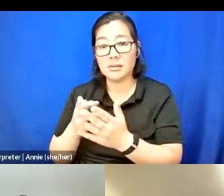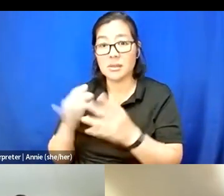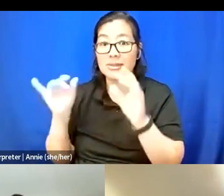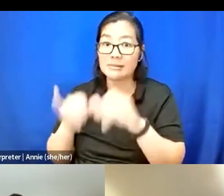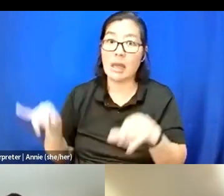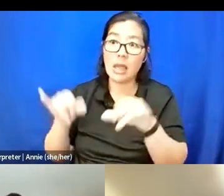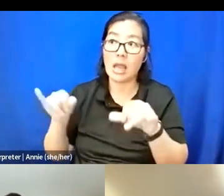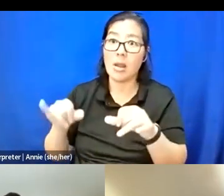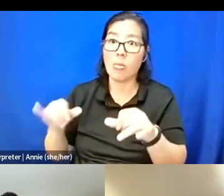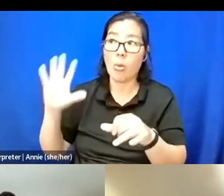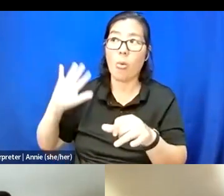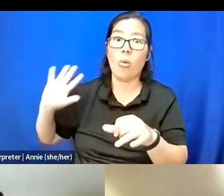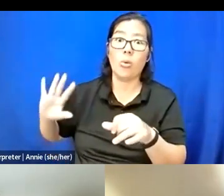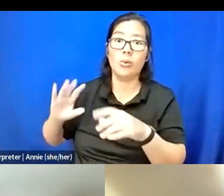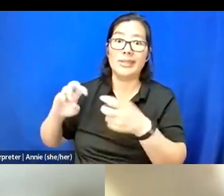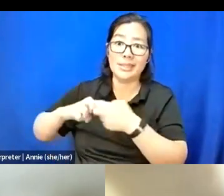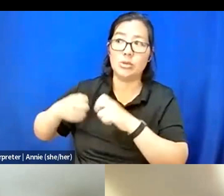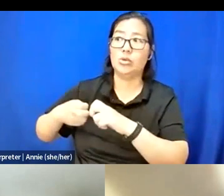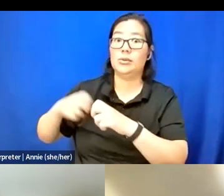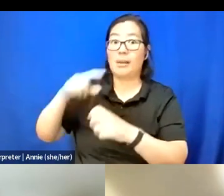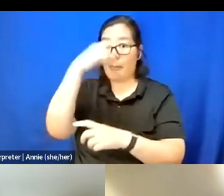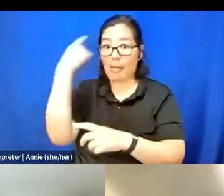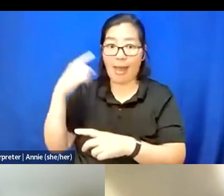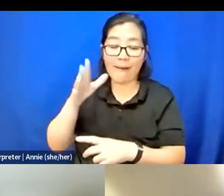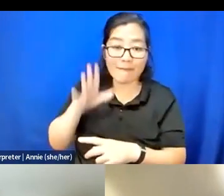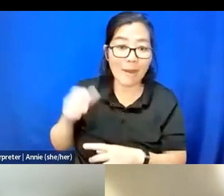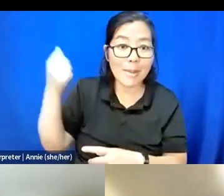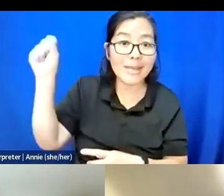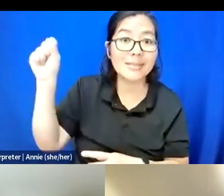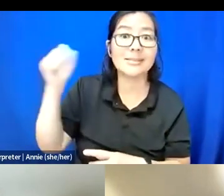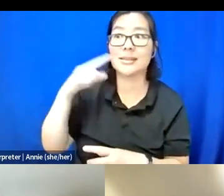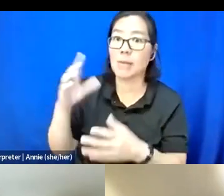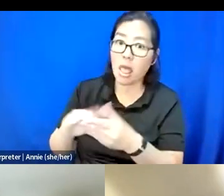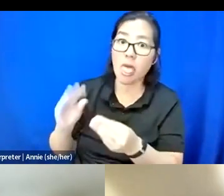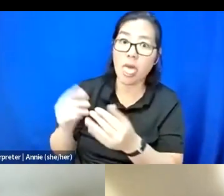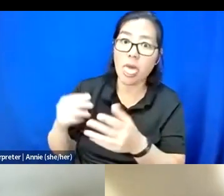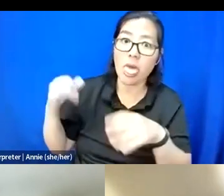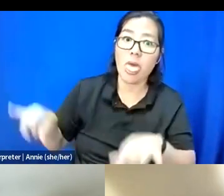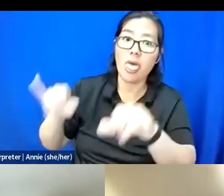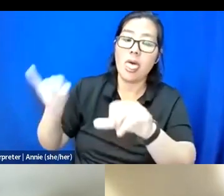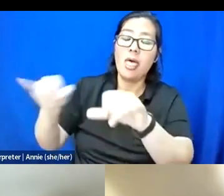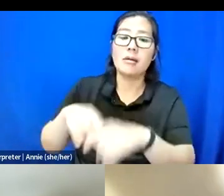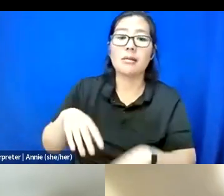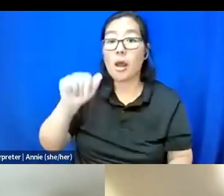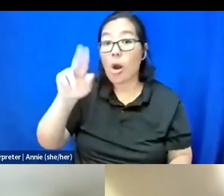that like Black feminists have been talking about for a long time, even Audre Lorde and their work on like the politics of difference, I think people truly don't know how